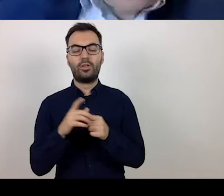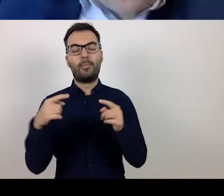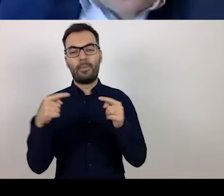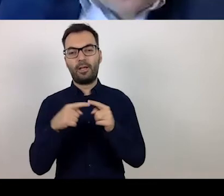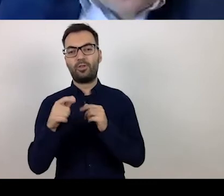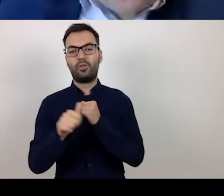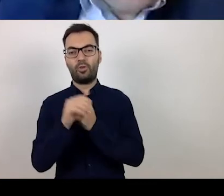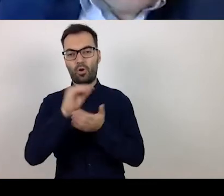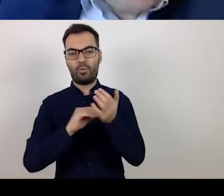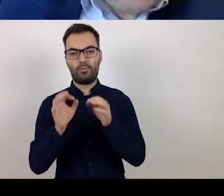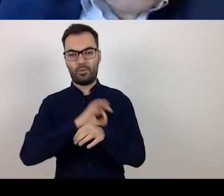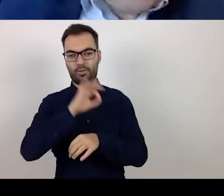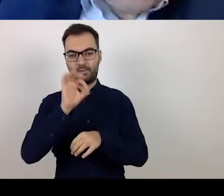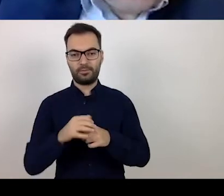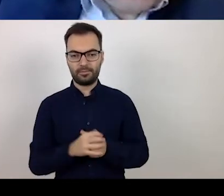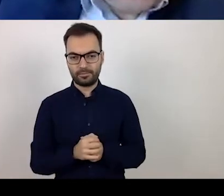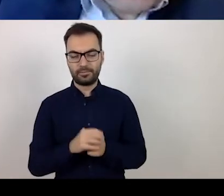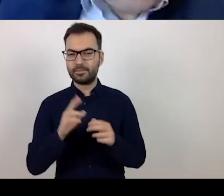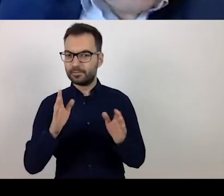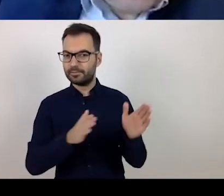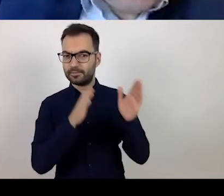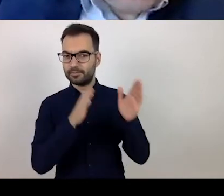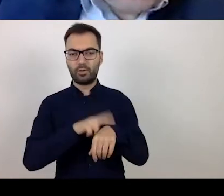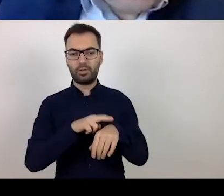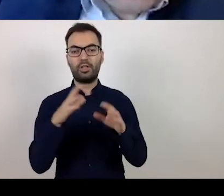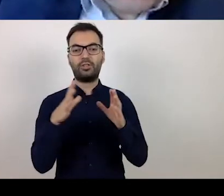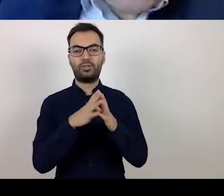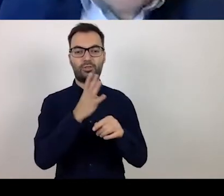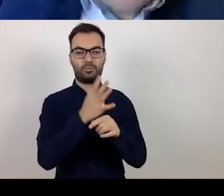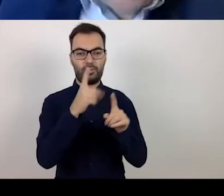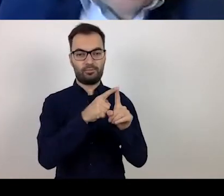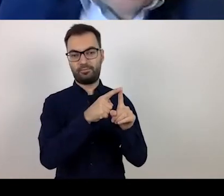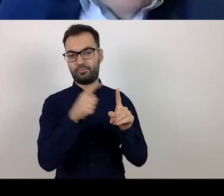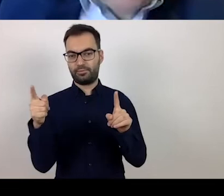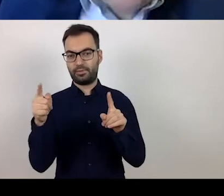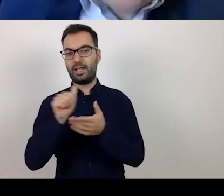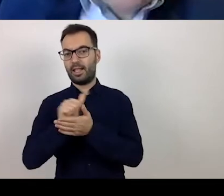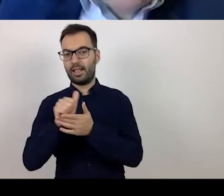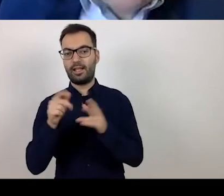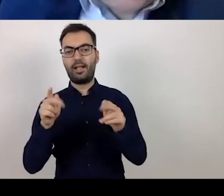There will be a break from 10.45 to 11.00.